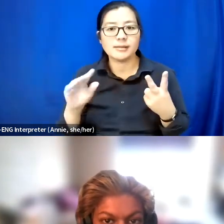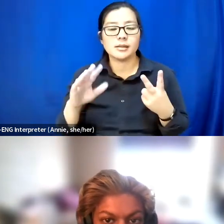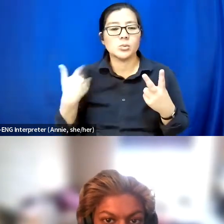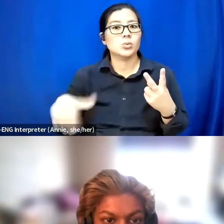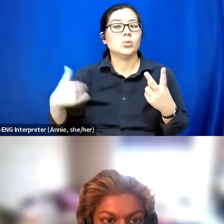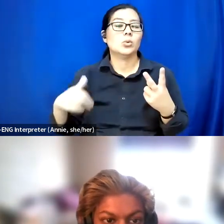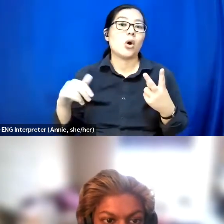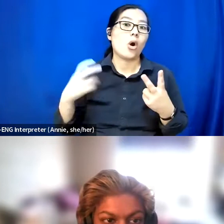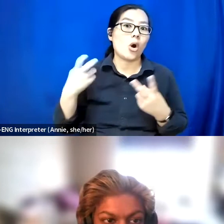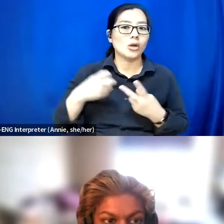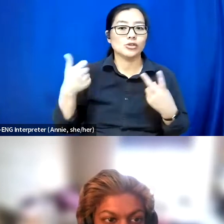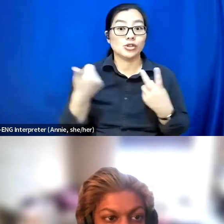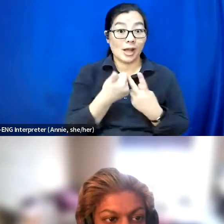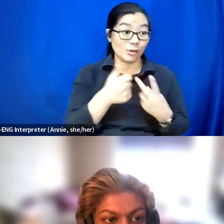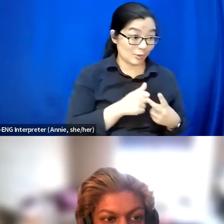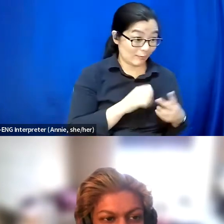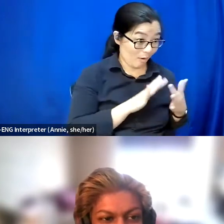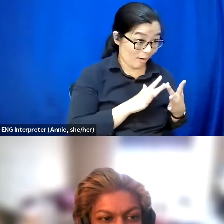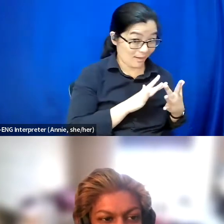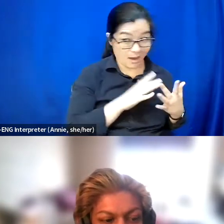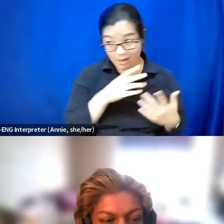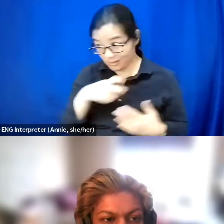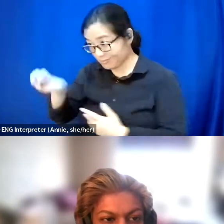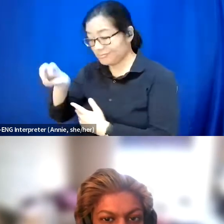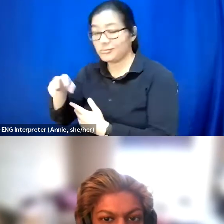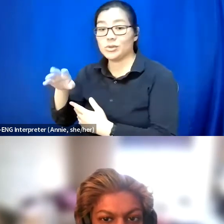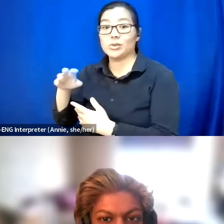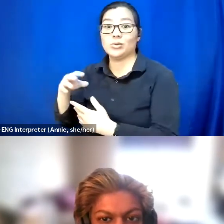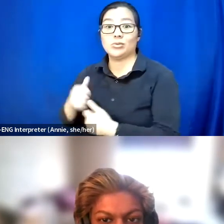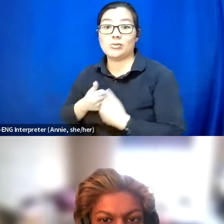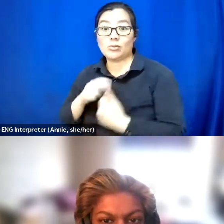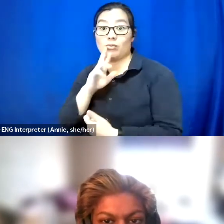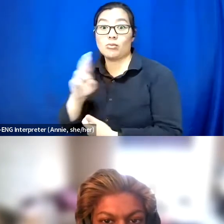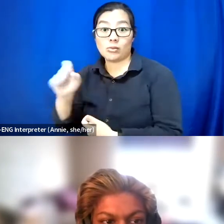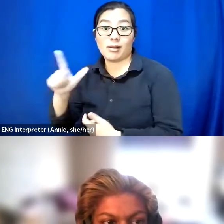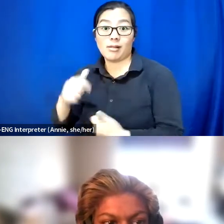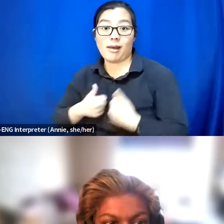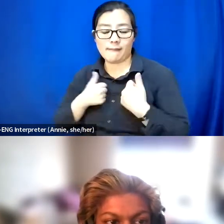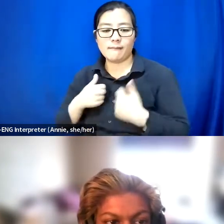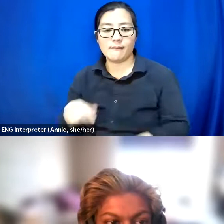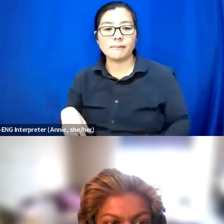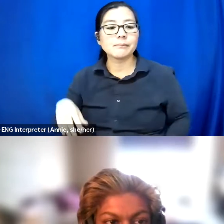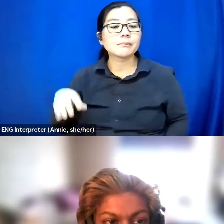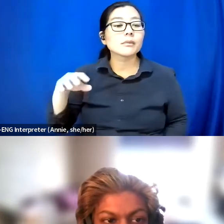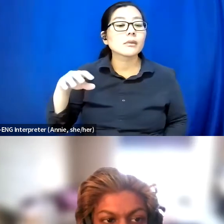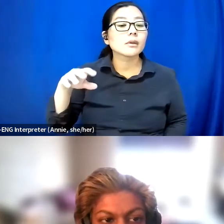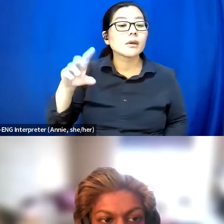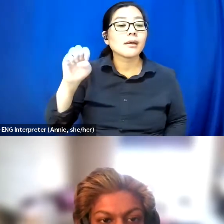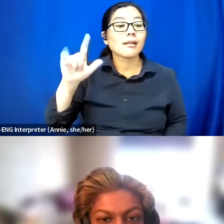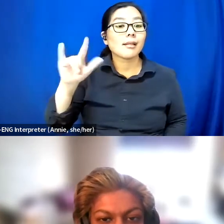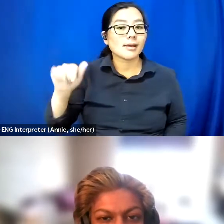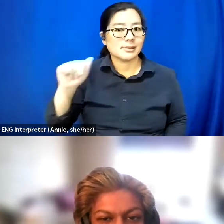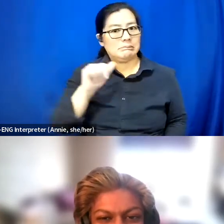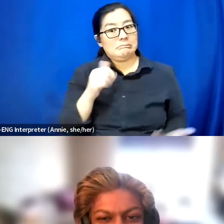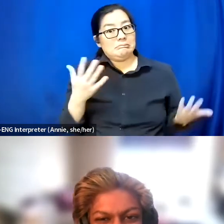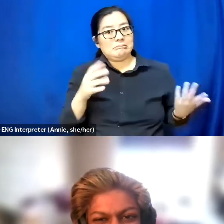I don't have much of an answer because I'm not really a nightclub person [chuckle].